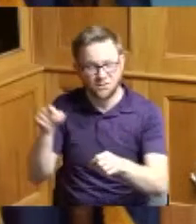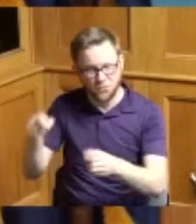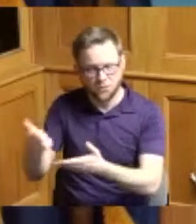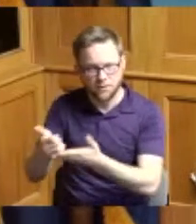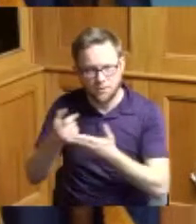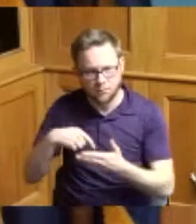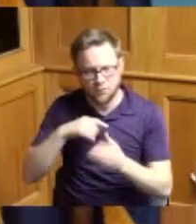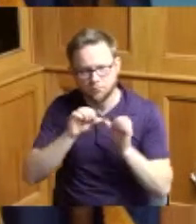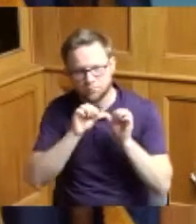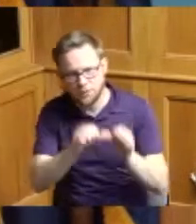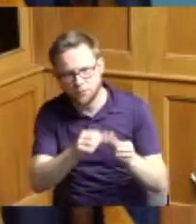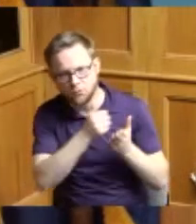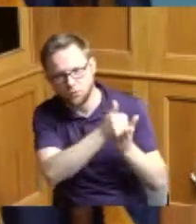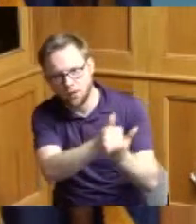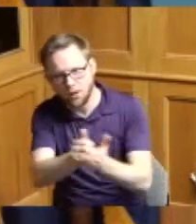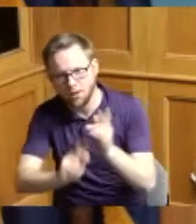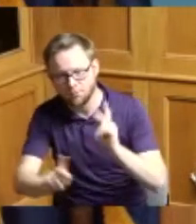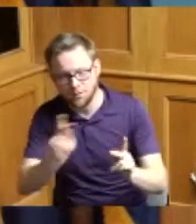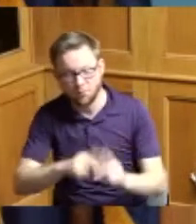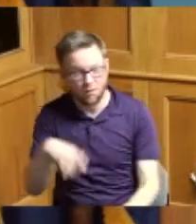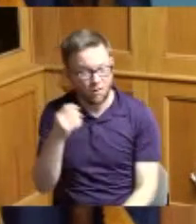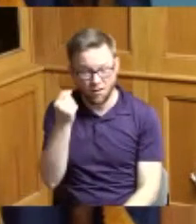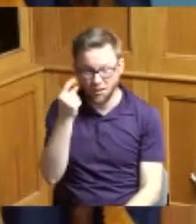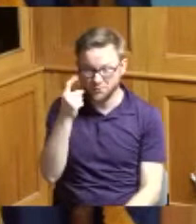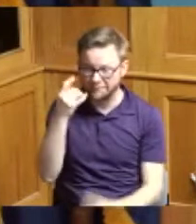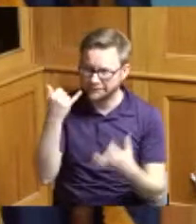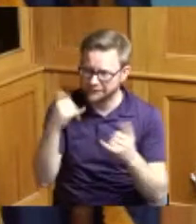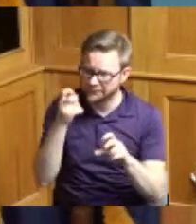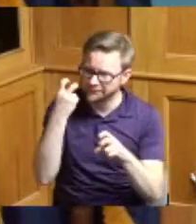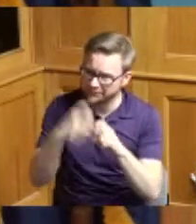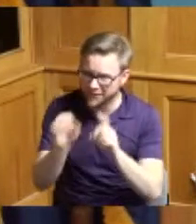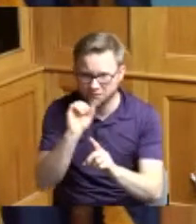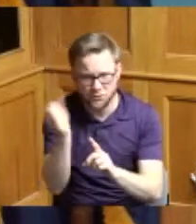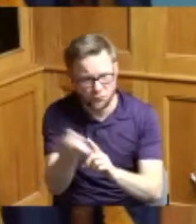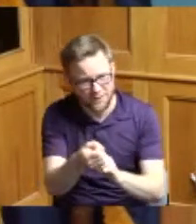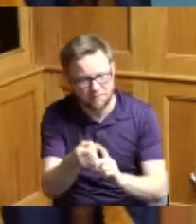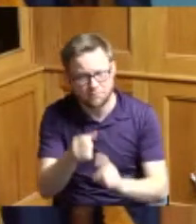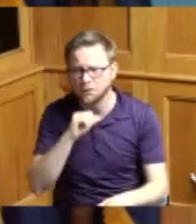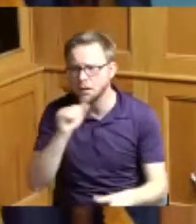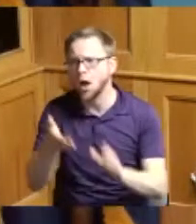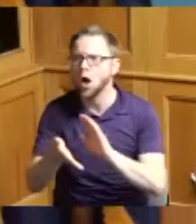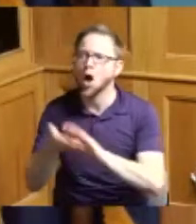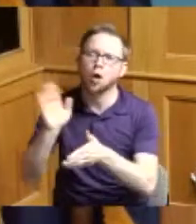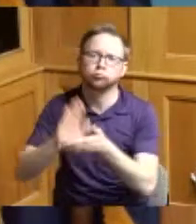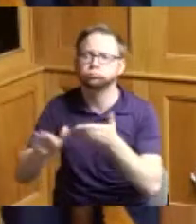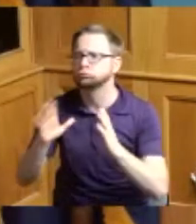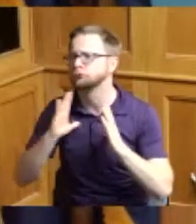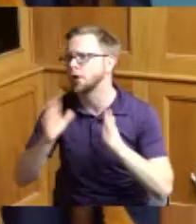put out there it's still tough out here it's not over people are still struggling so this is very